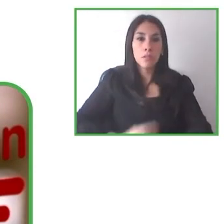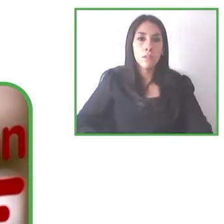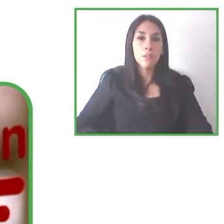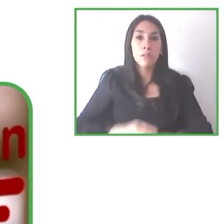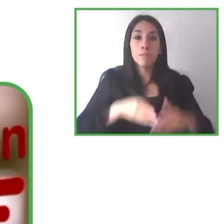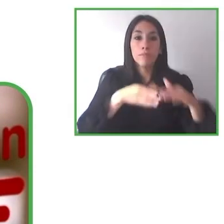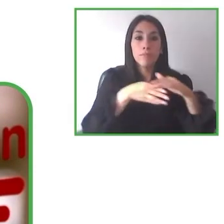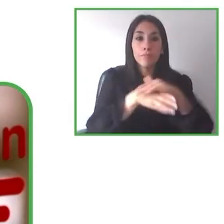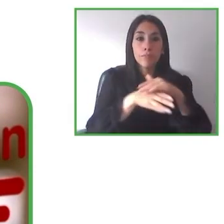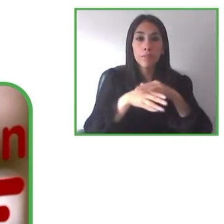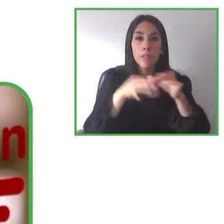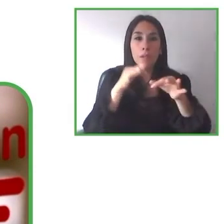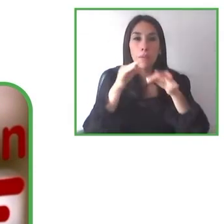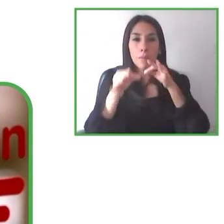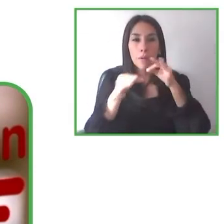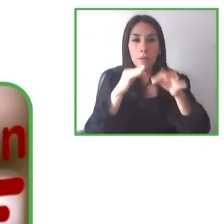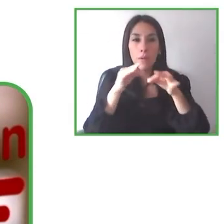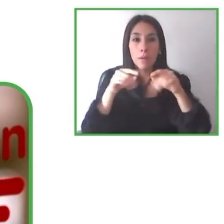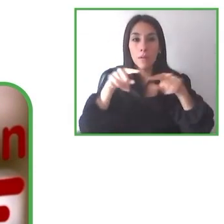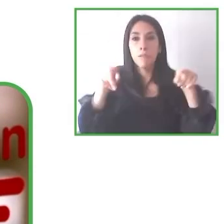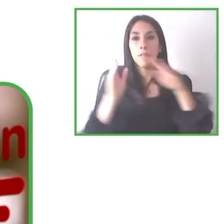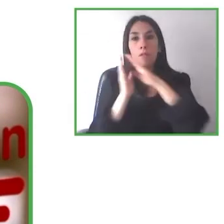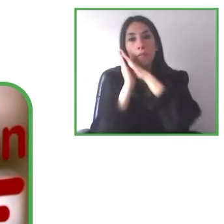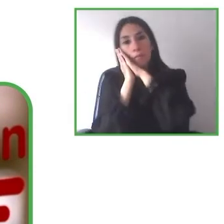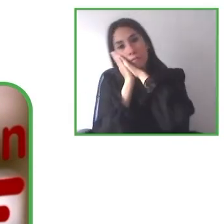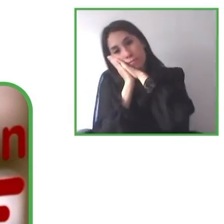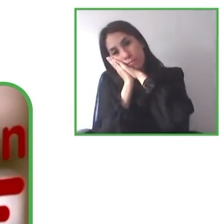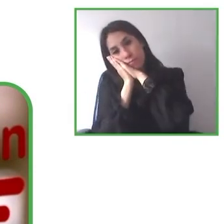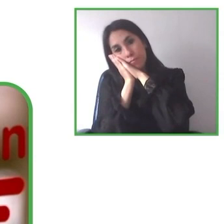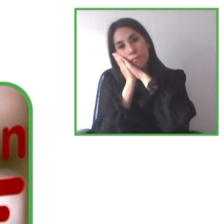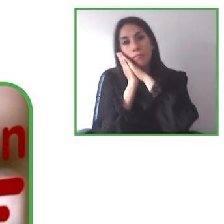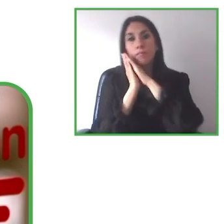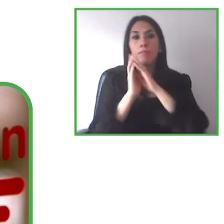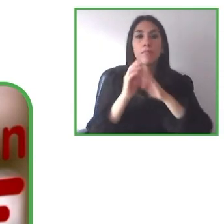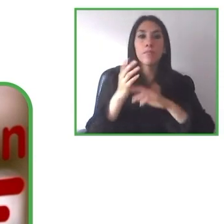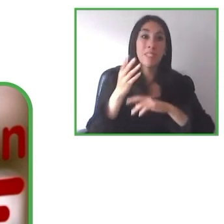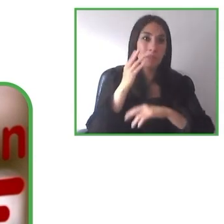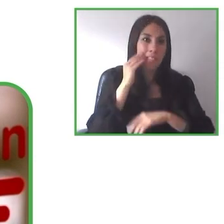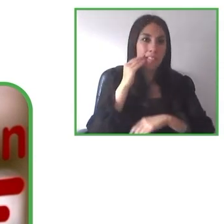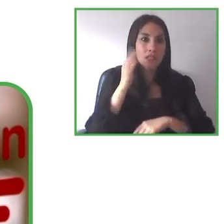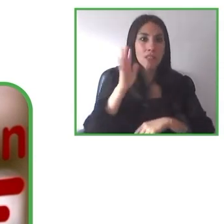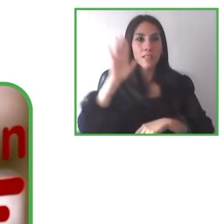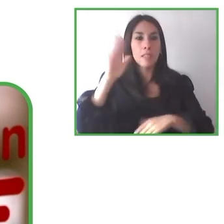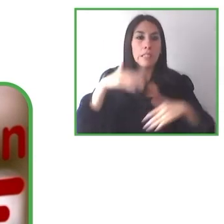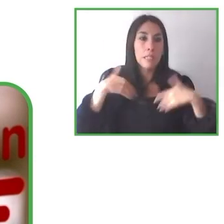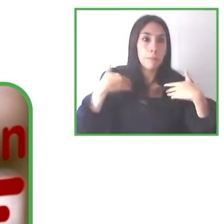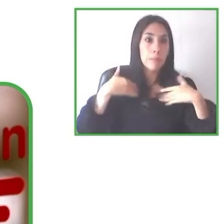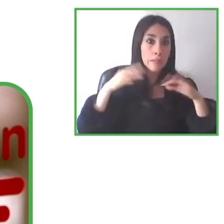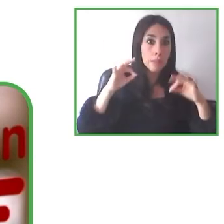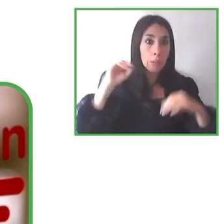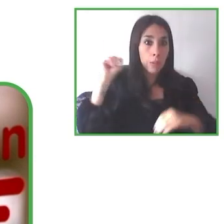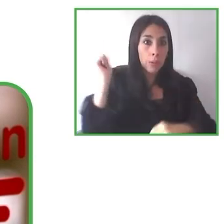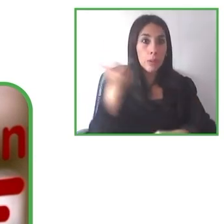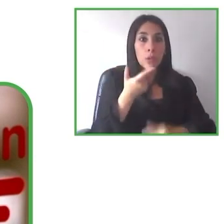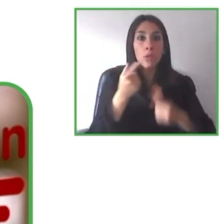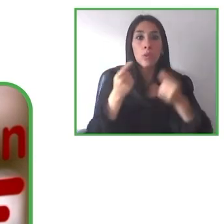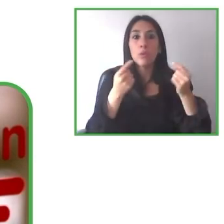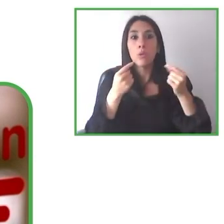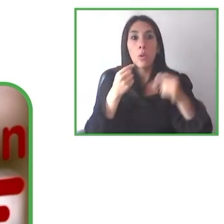excursions, activities, there are still lots of barriers that need to be overcome. But I think if we have that willingness to make a world